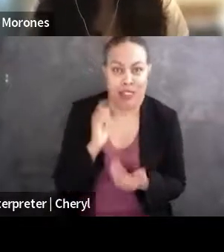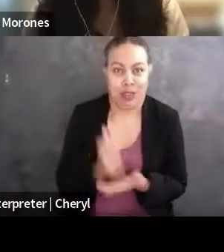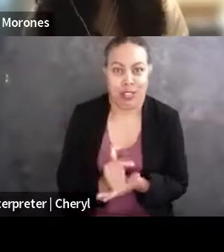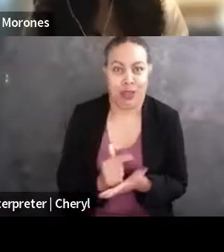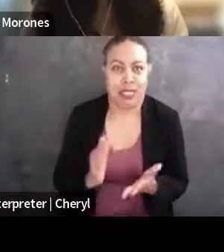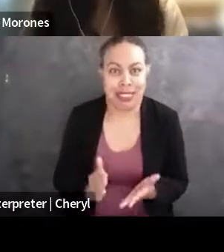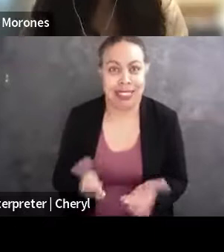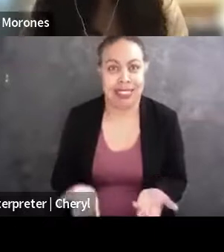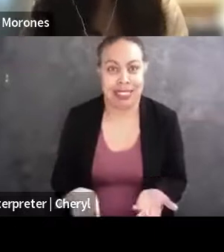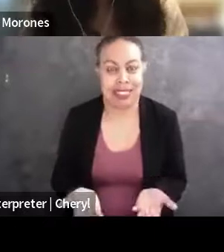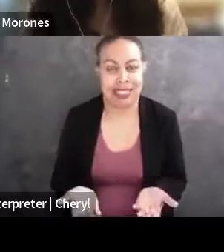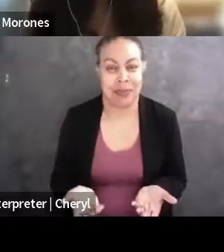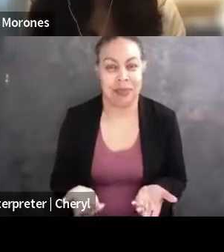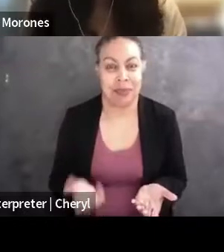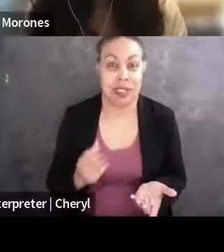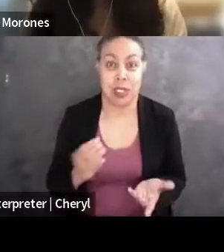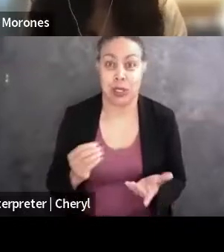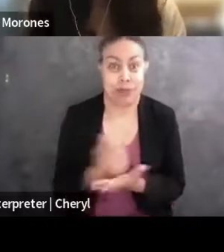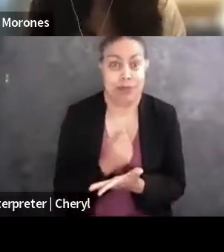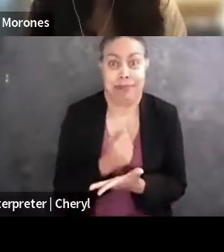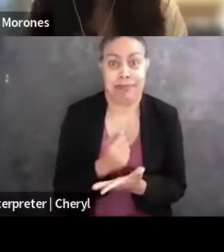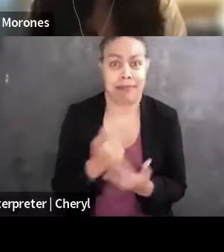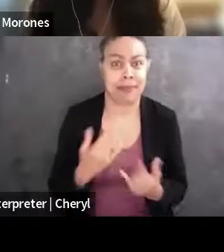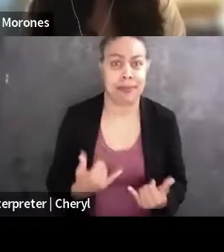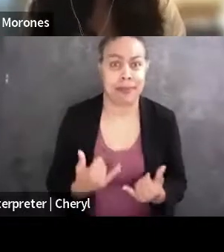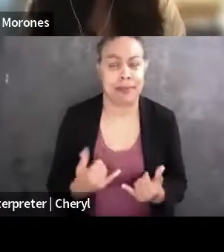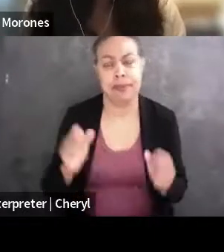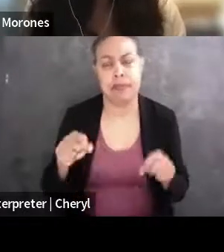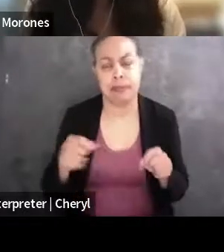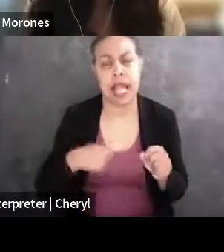And so yeah, I think it's a good thing to take advantage